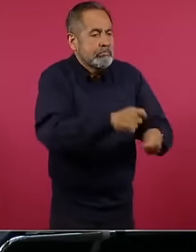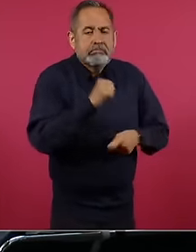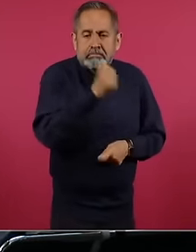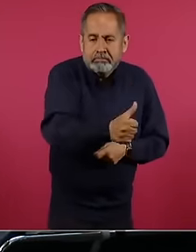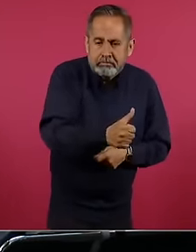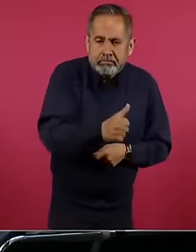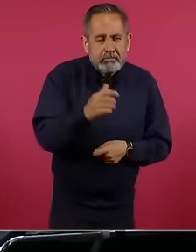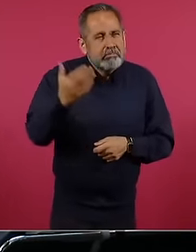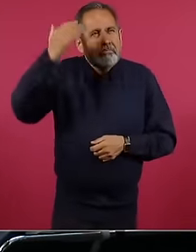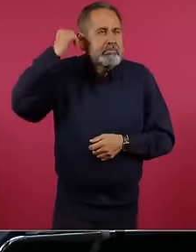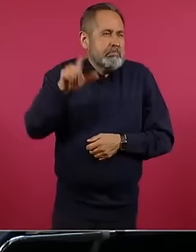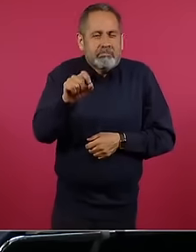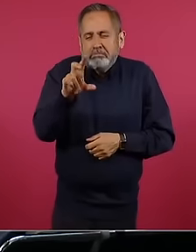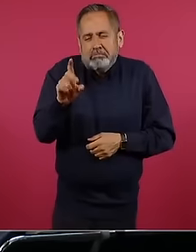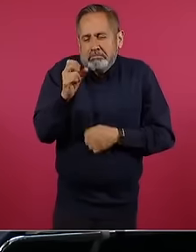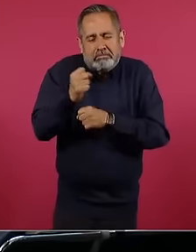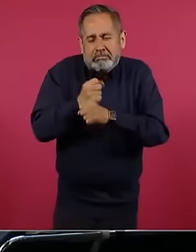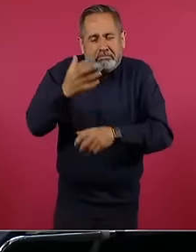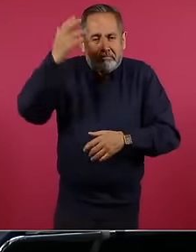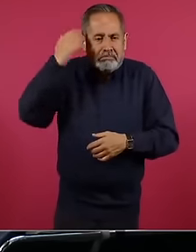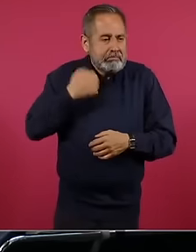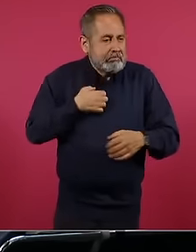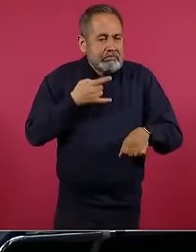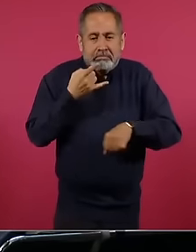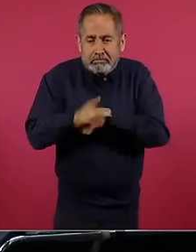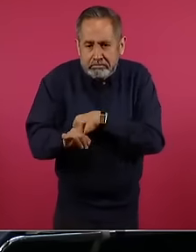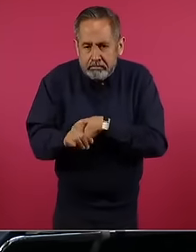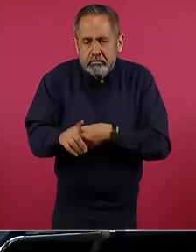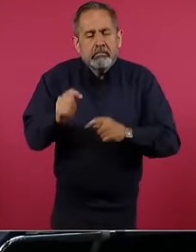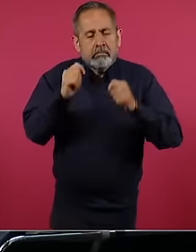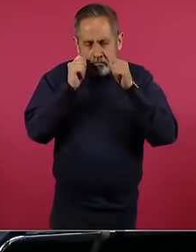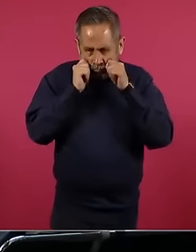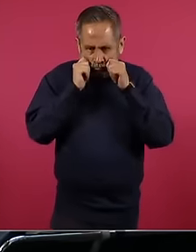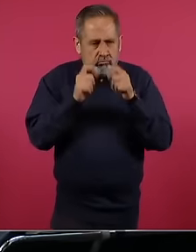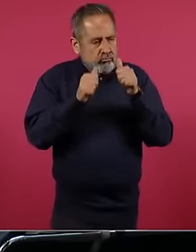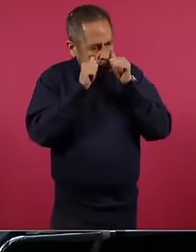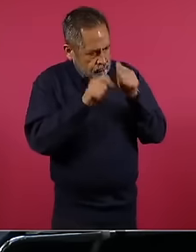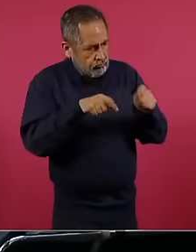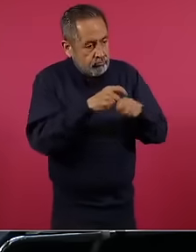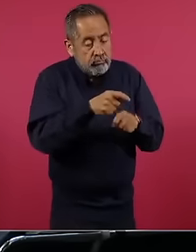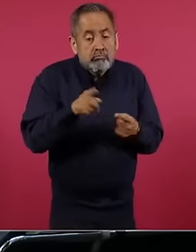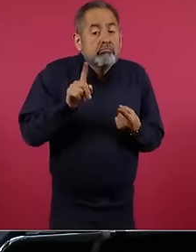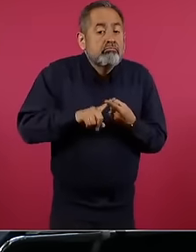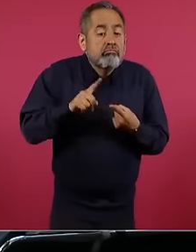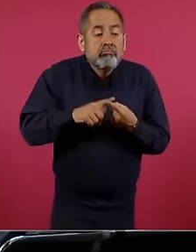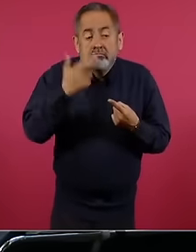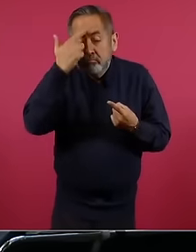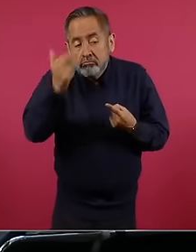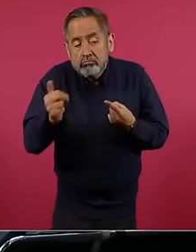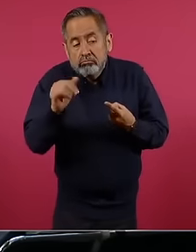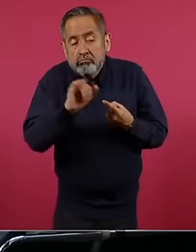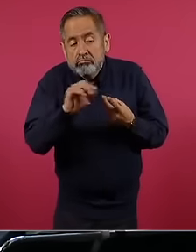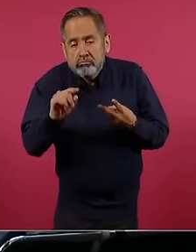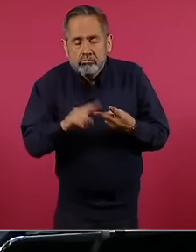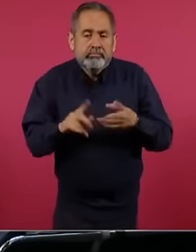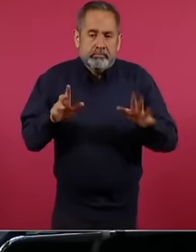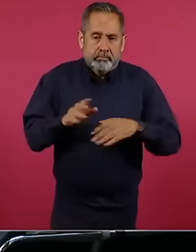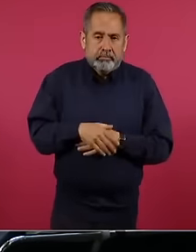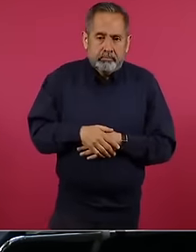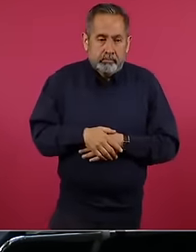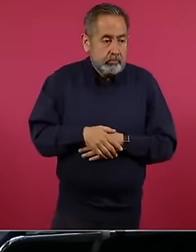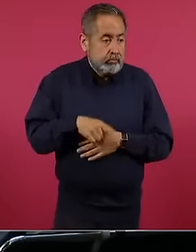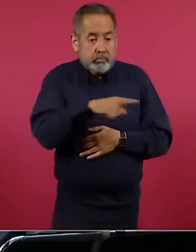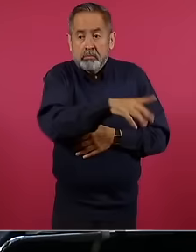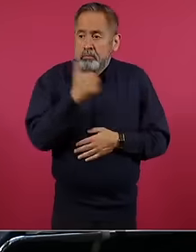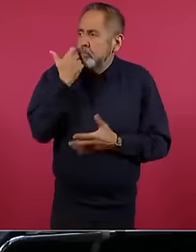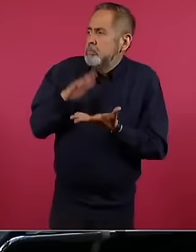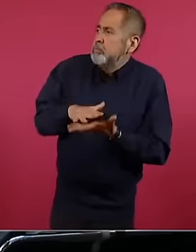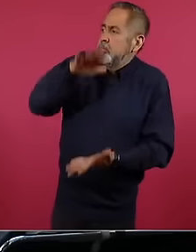30 years ago, the appraisal cannot pay